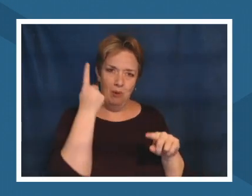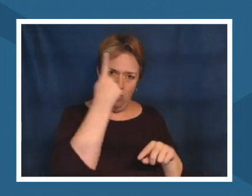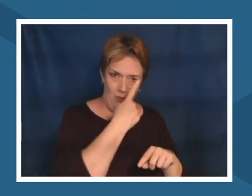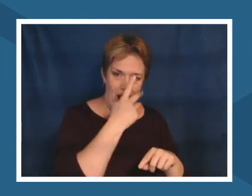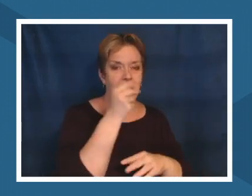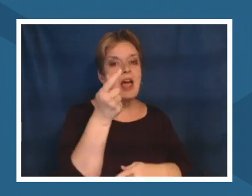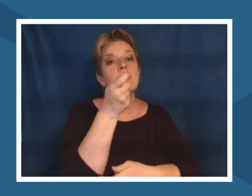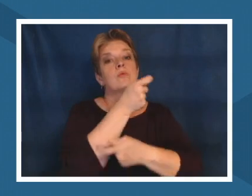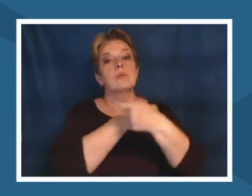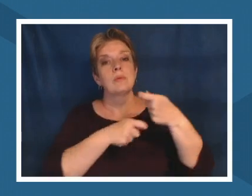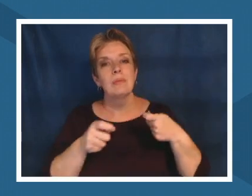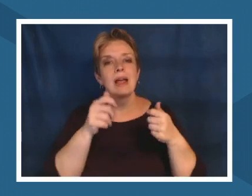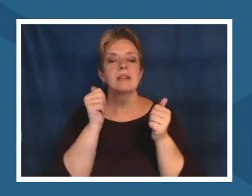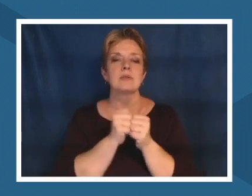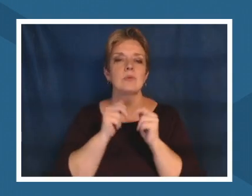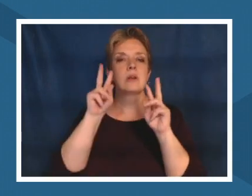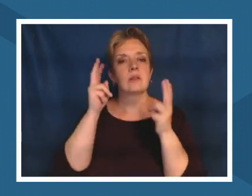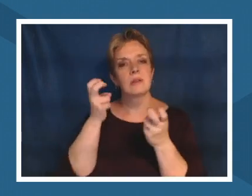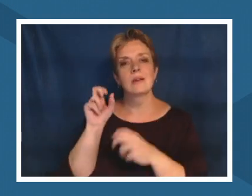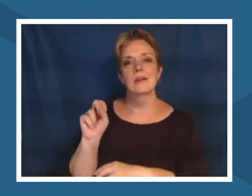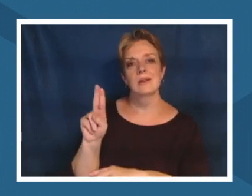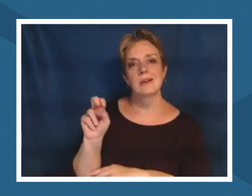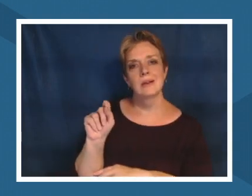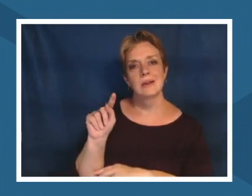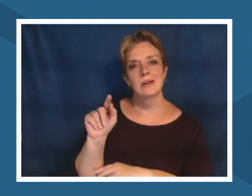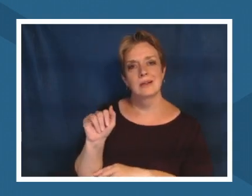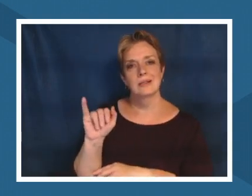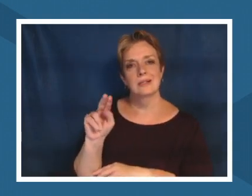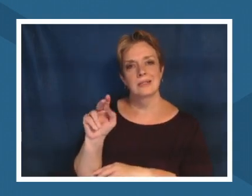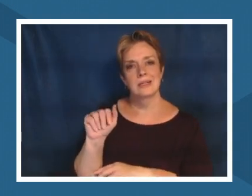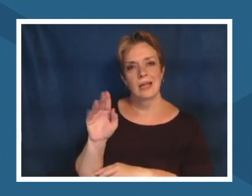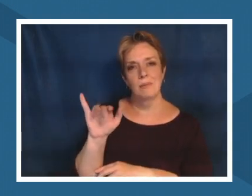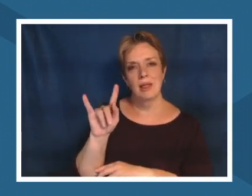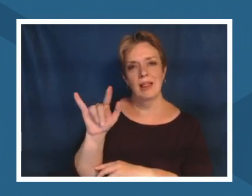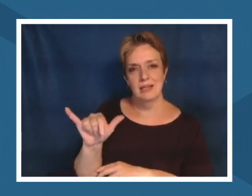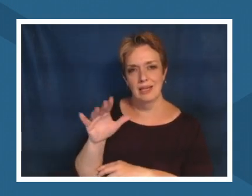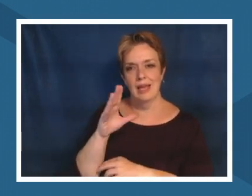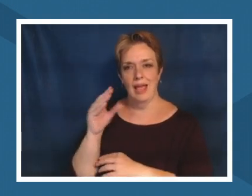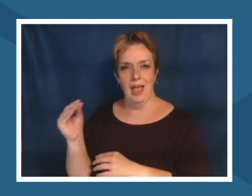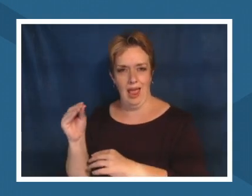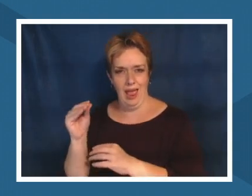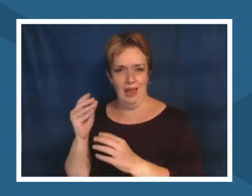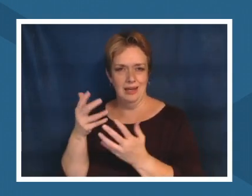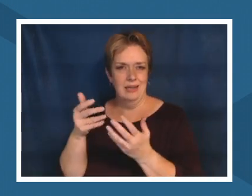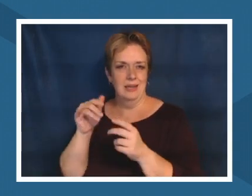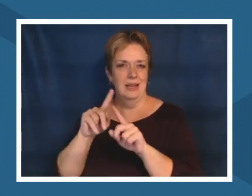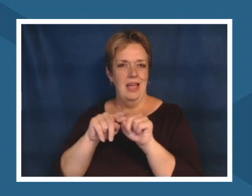the lack of rigor between malama ikaina or a definition of to take care of the